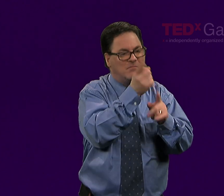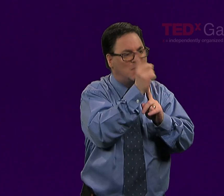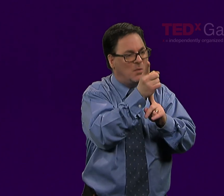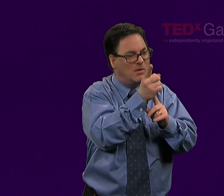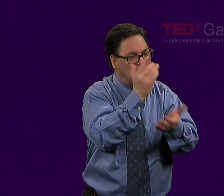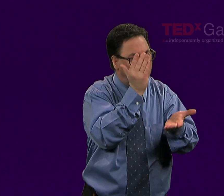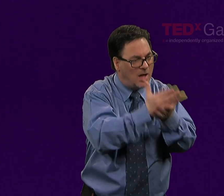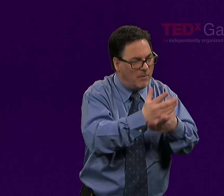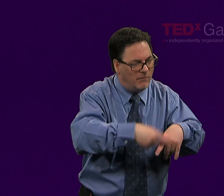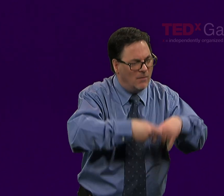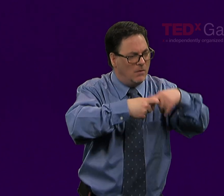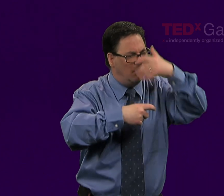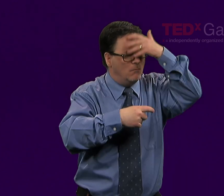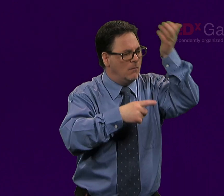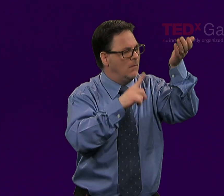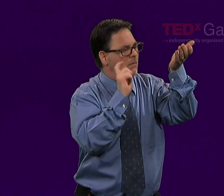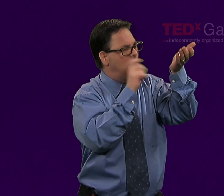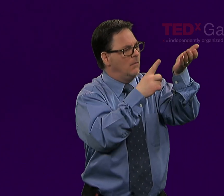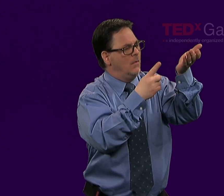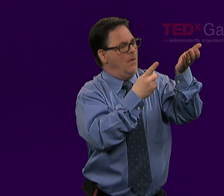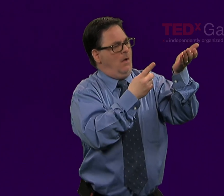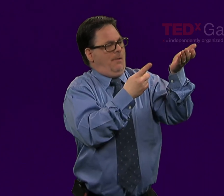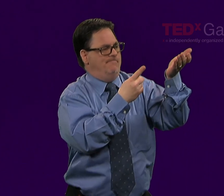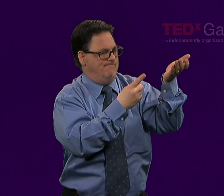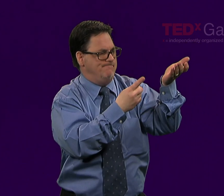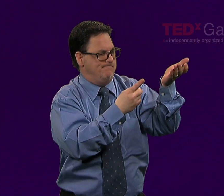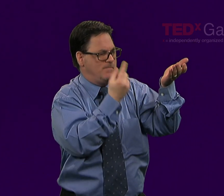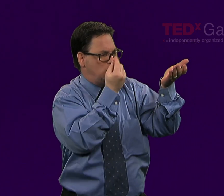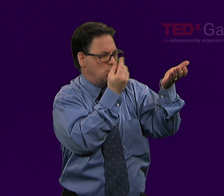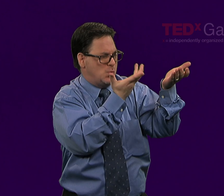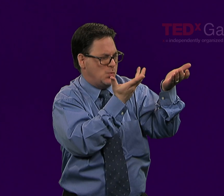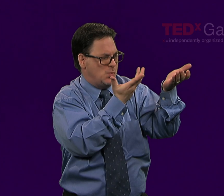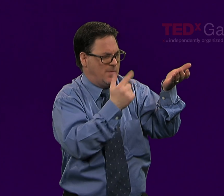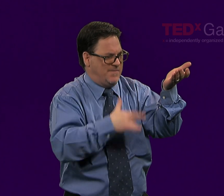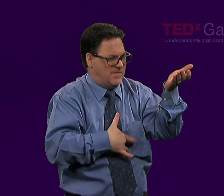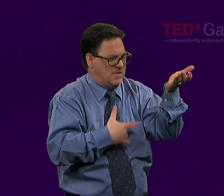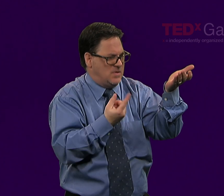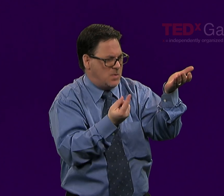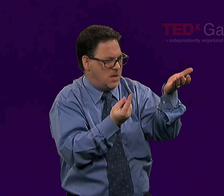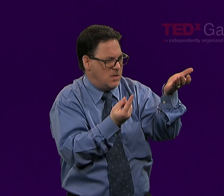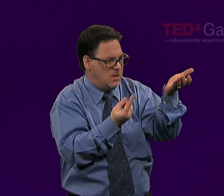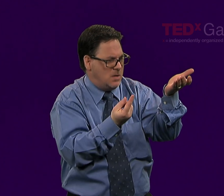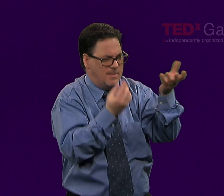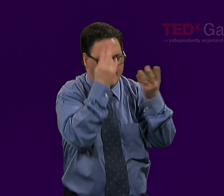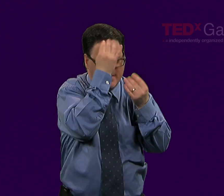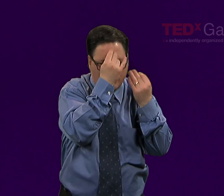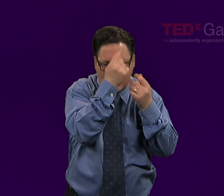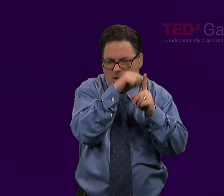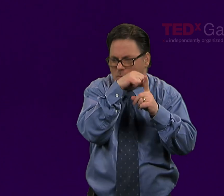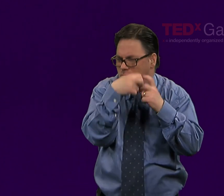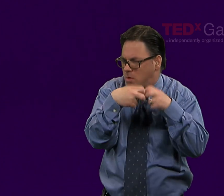these young children, these students can metacognitively examine their options, their ways of thinking about the problem at hand,